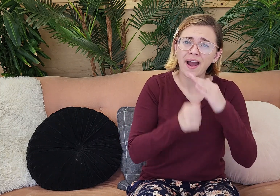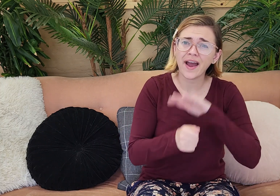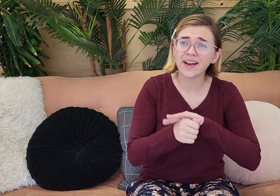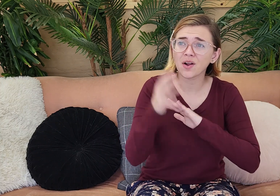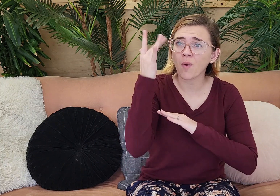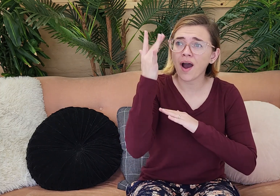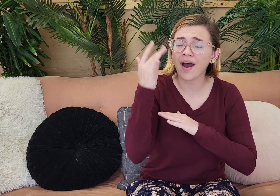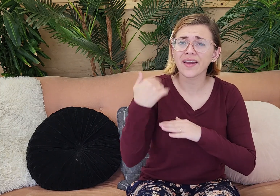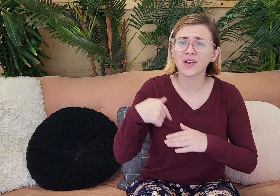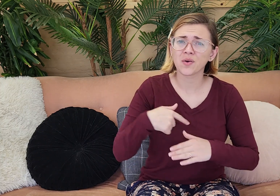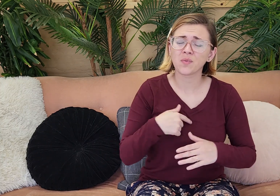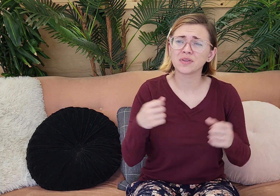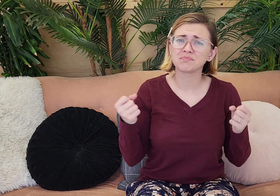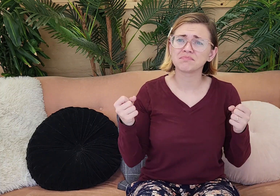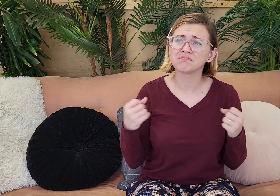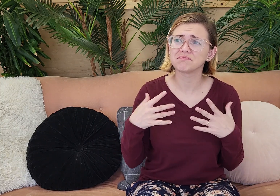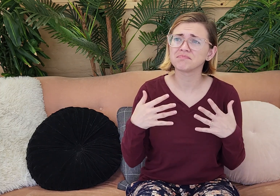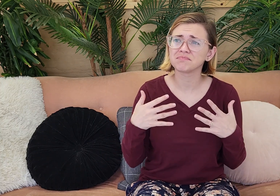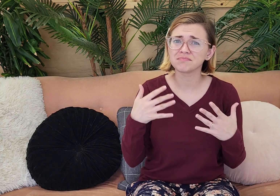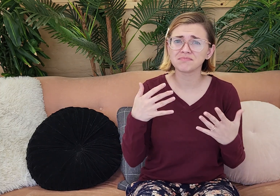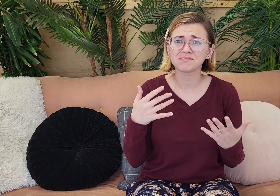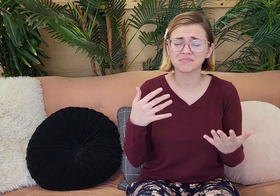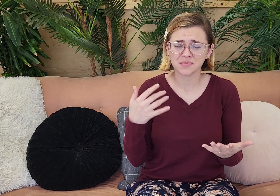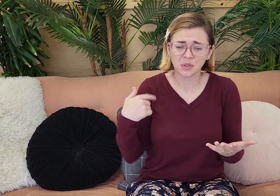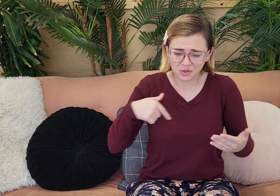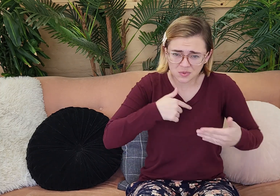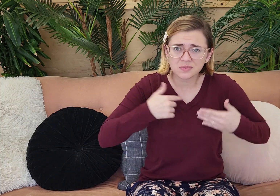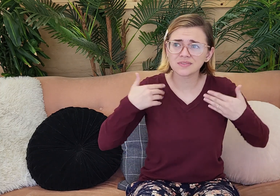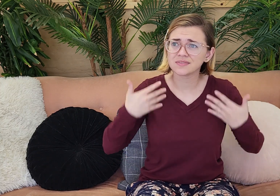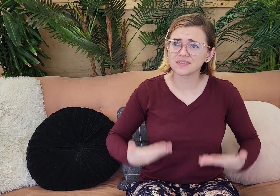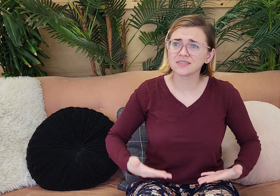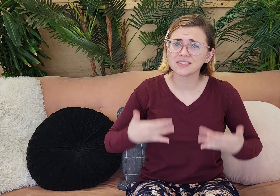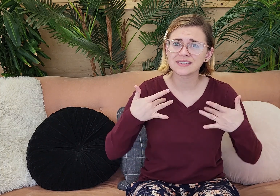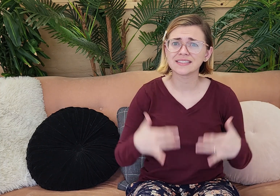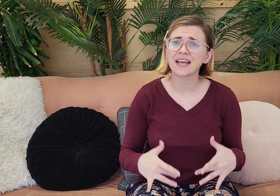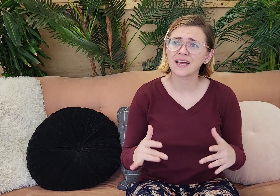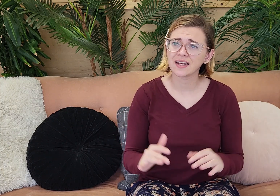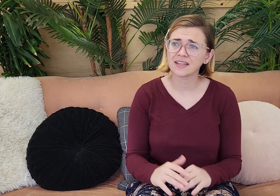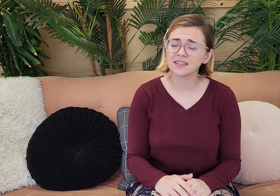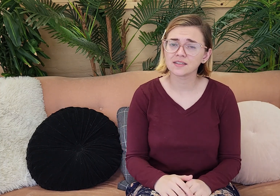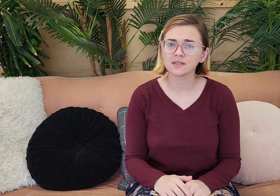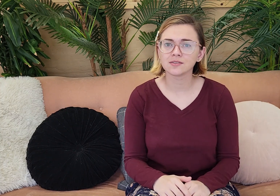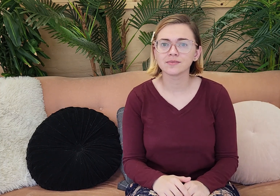e said we are hiding because we are scared because we have realized we